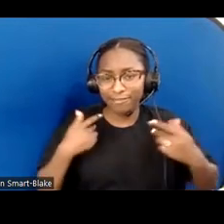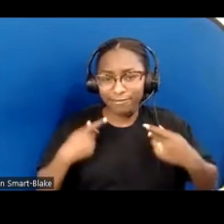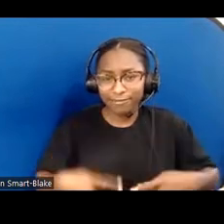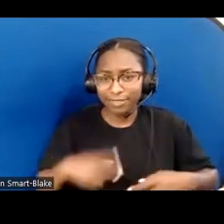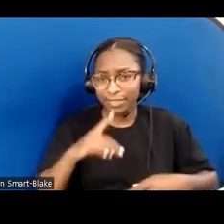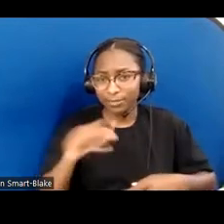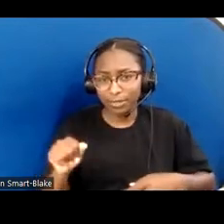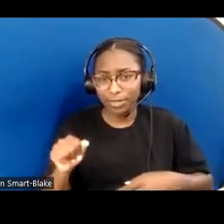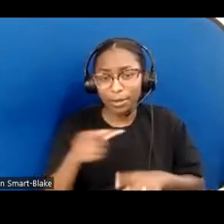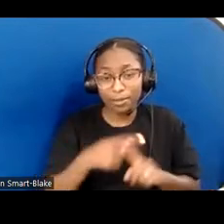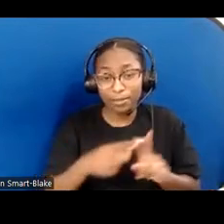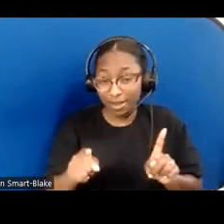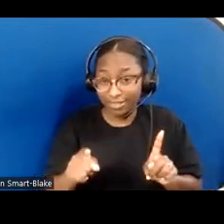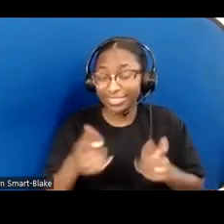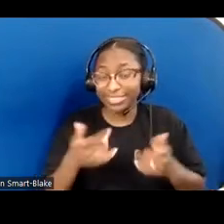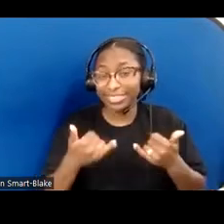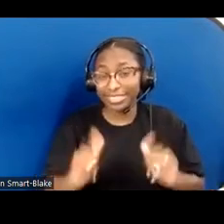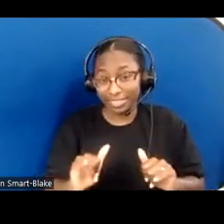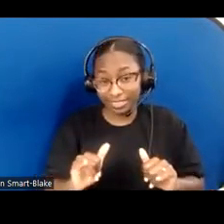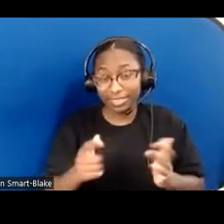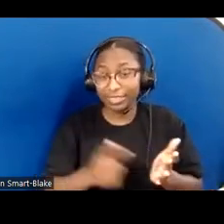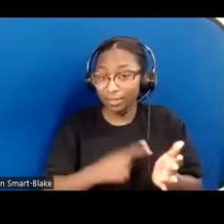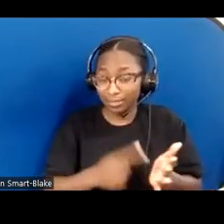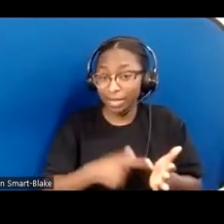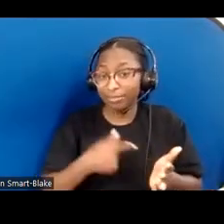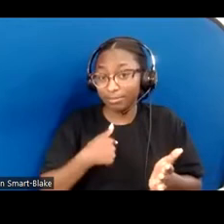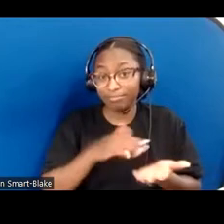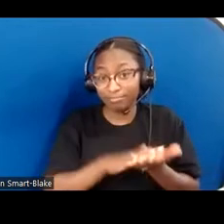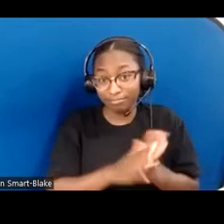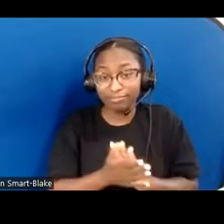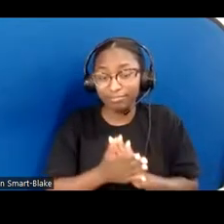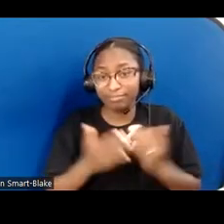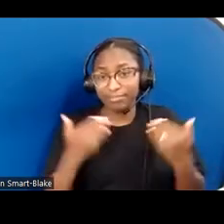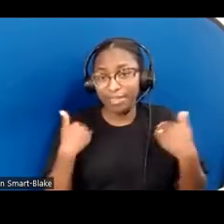and experience ableism against myself on a fairly frequent basis.